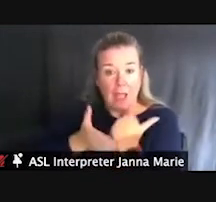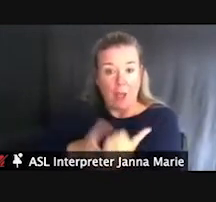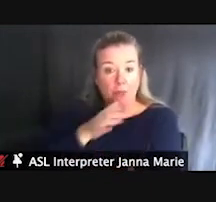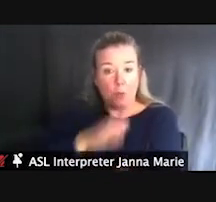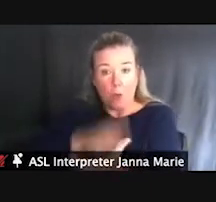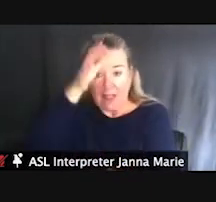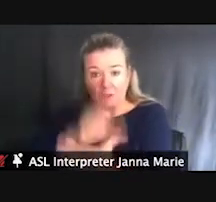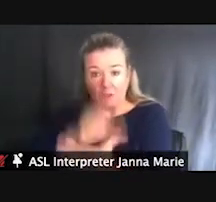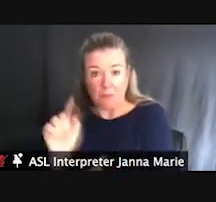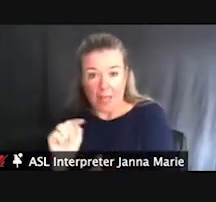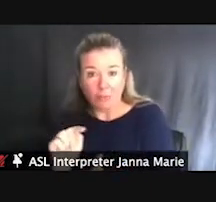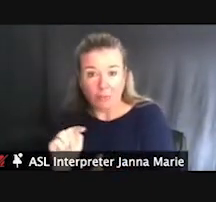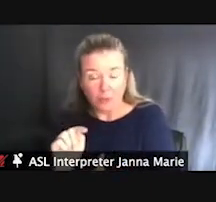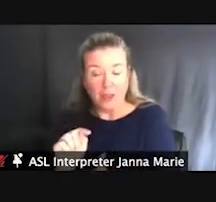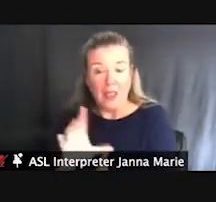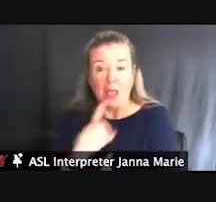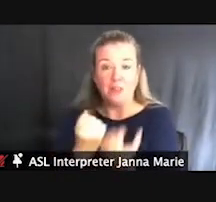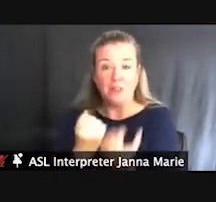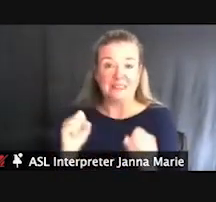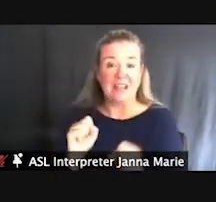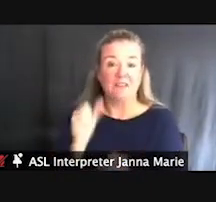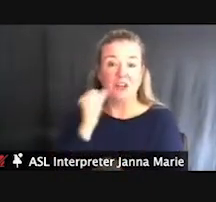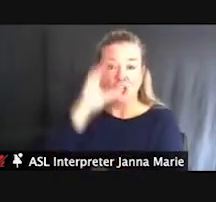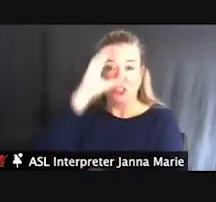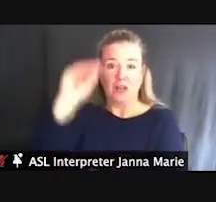safe gender-neutral space for all users.